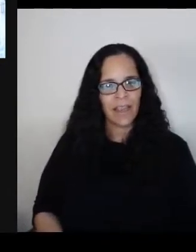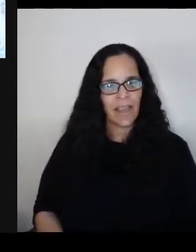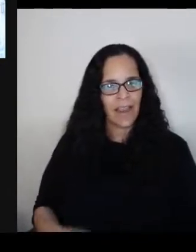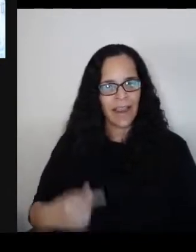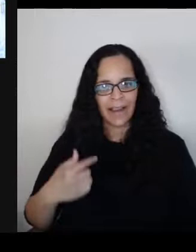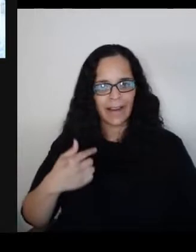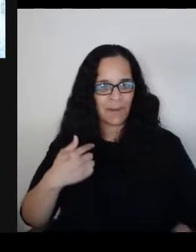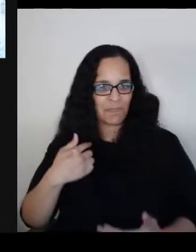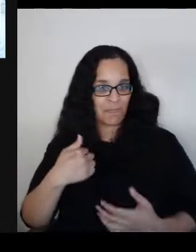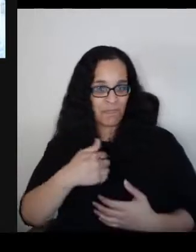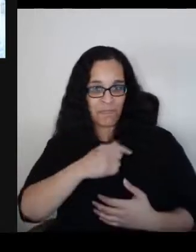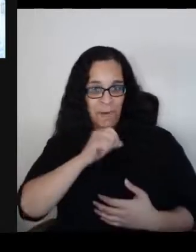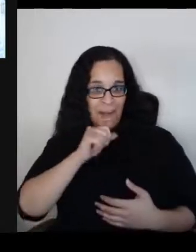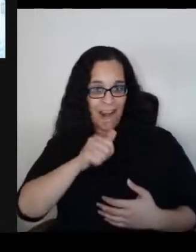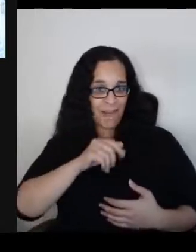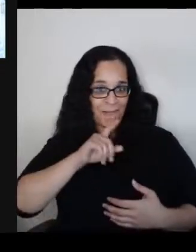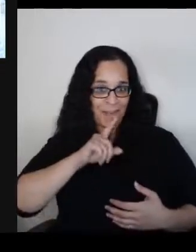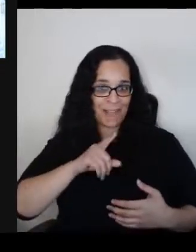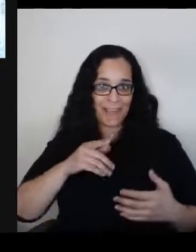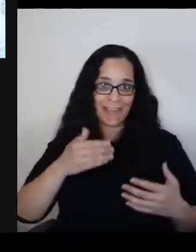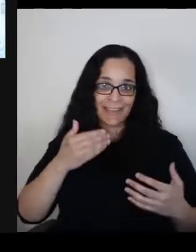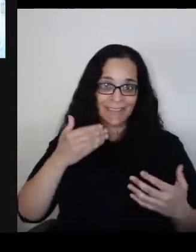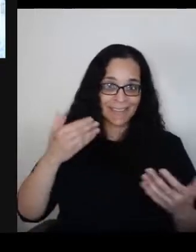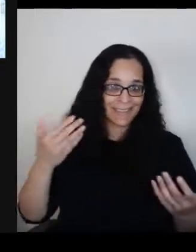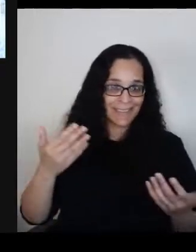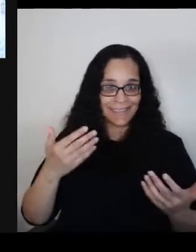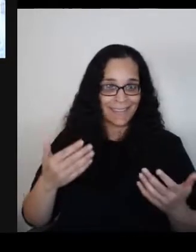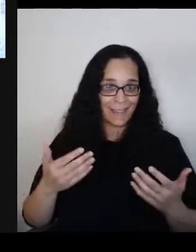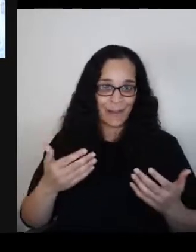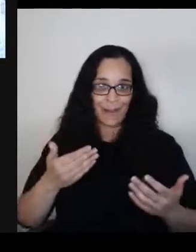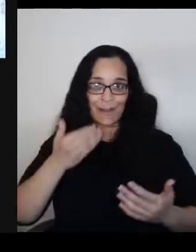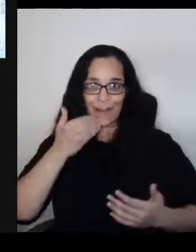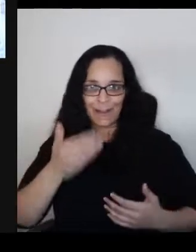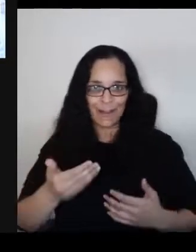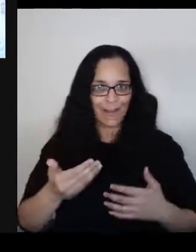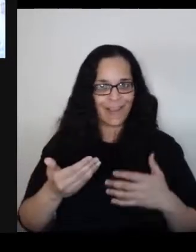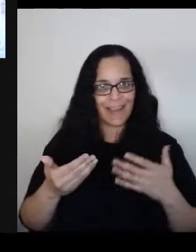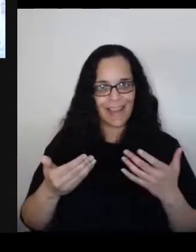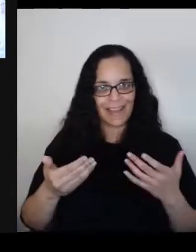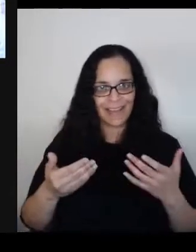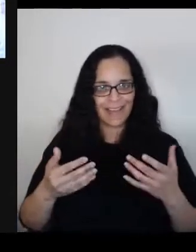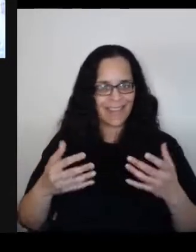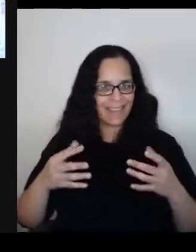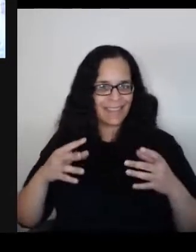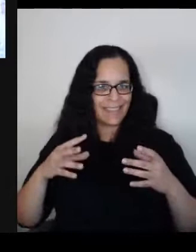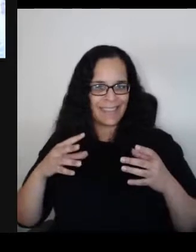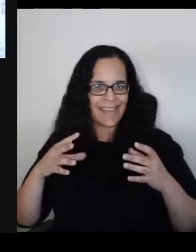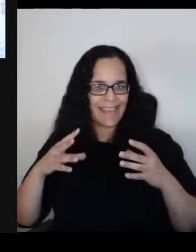at taking things in in a crowd. A crowd often misleads us.